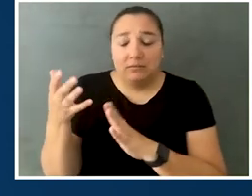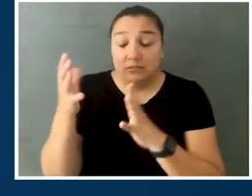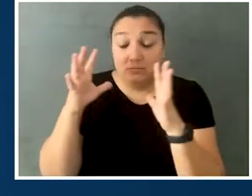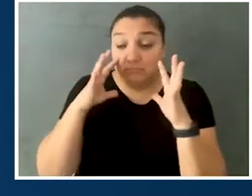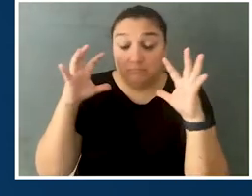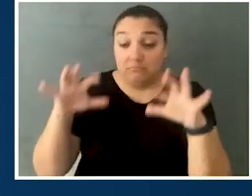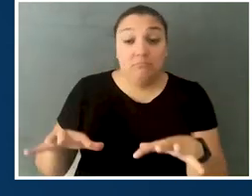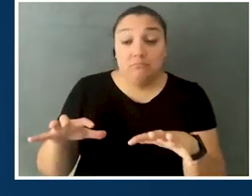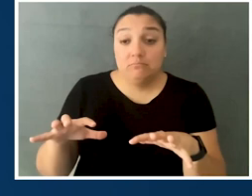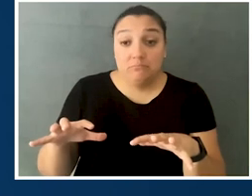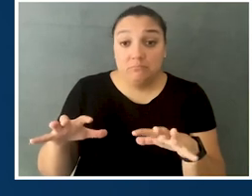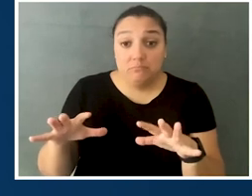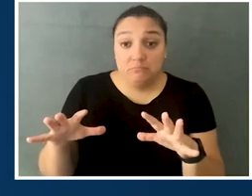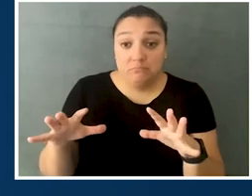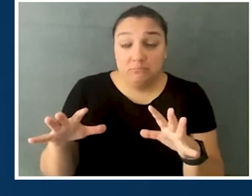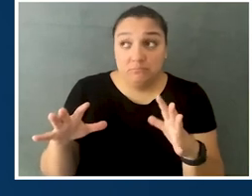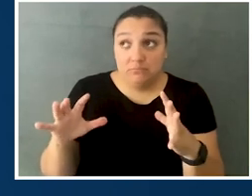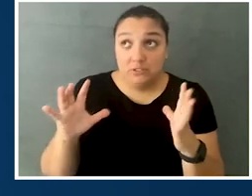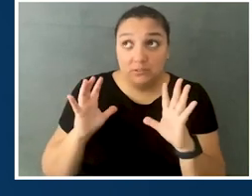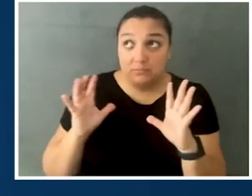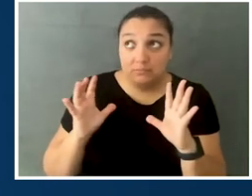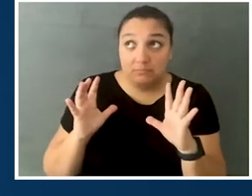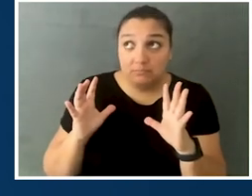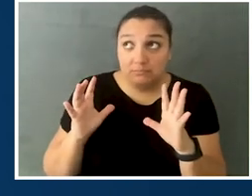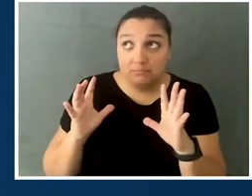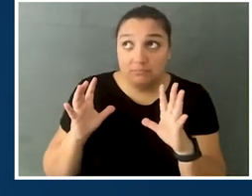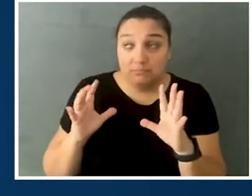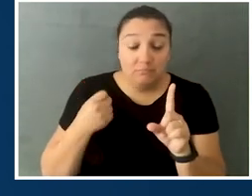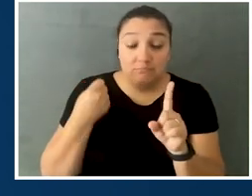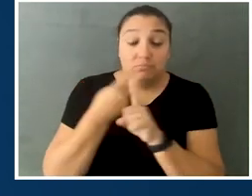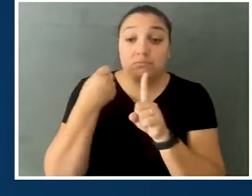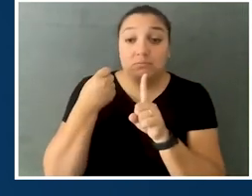and so let's talk about the disability movement,